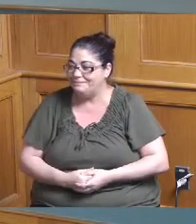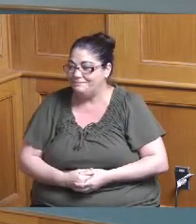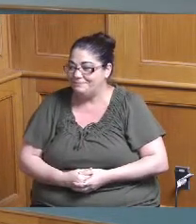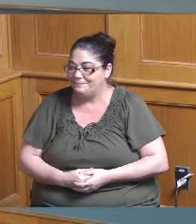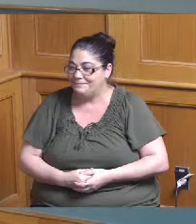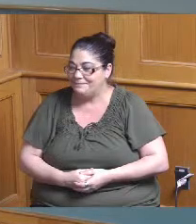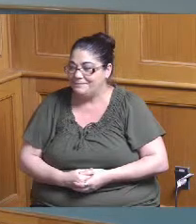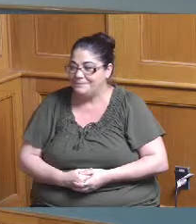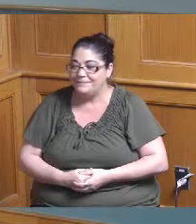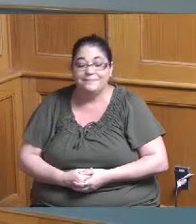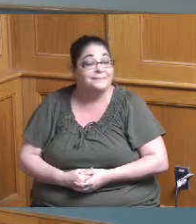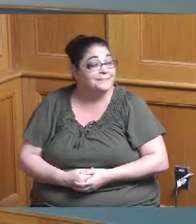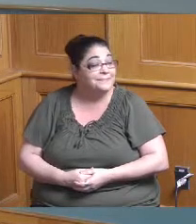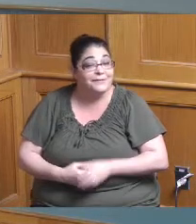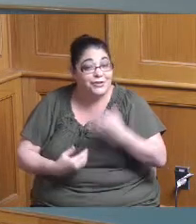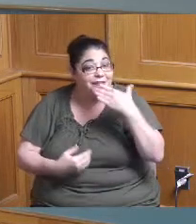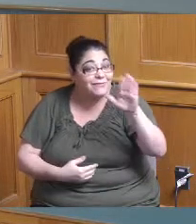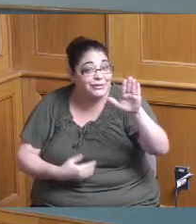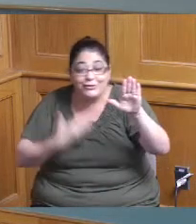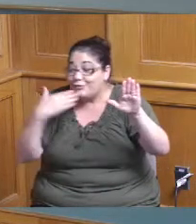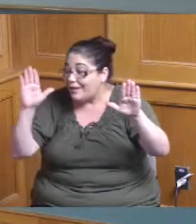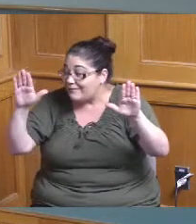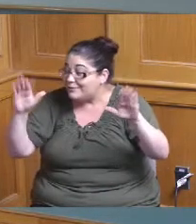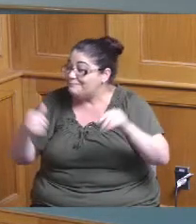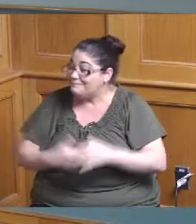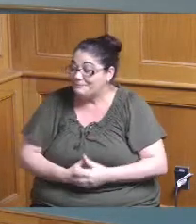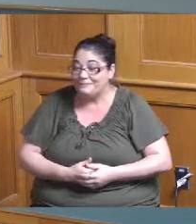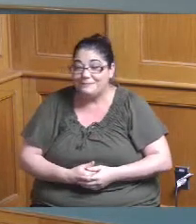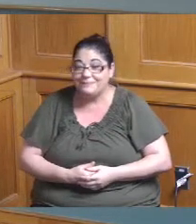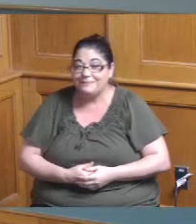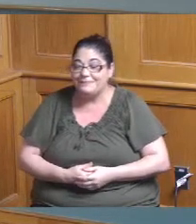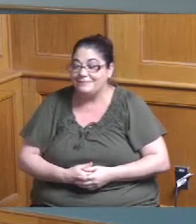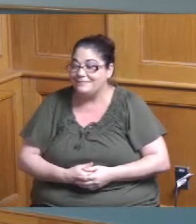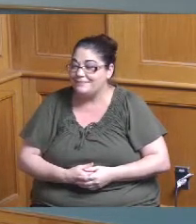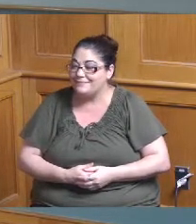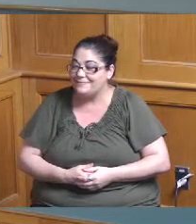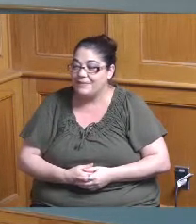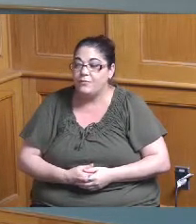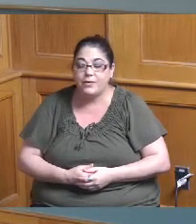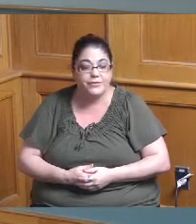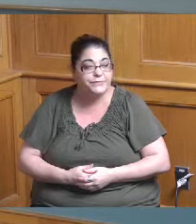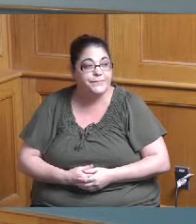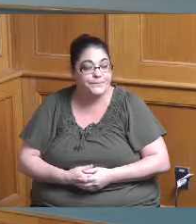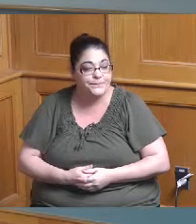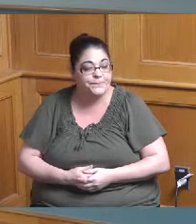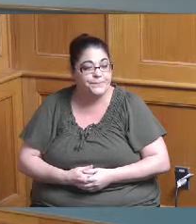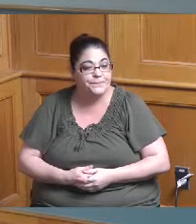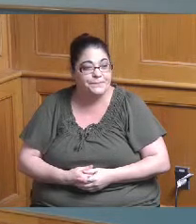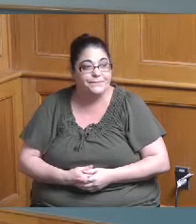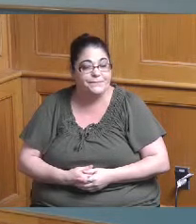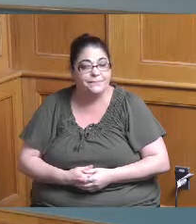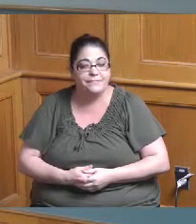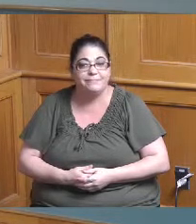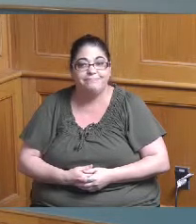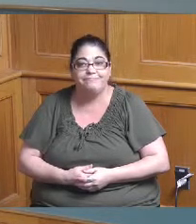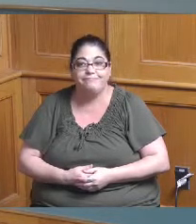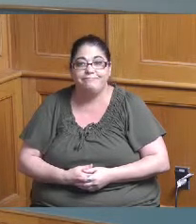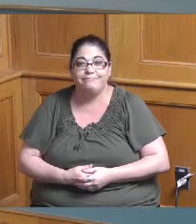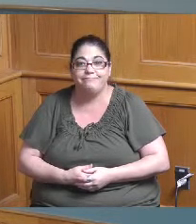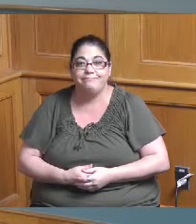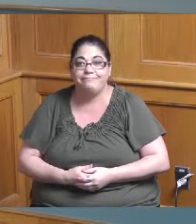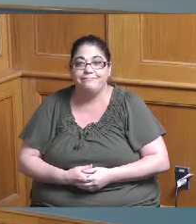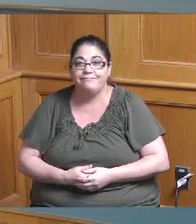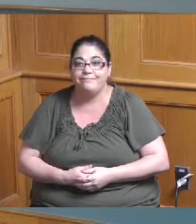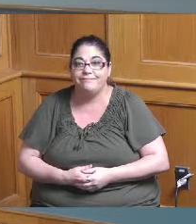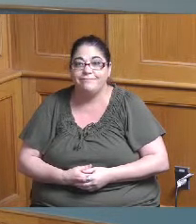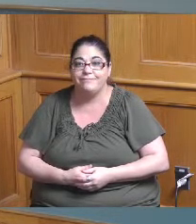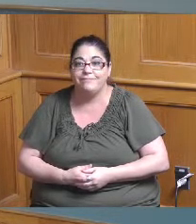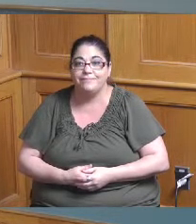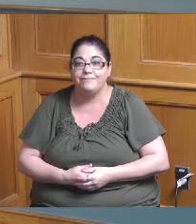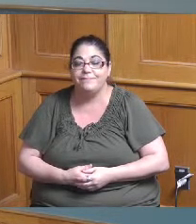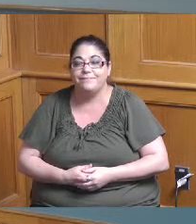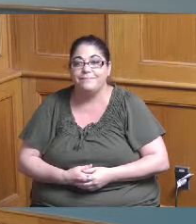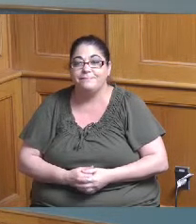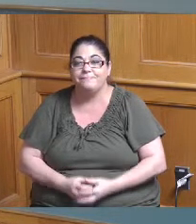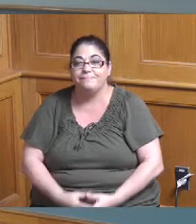hello good afternoon oh good afternoon I've got this okay